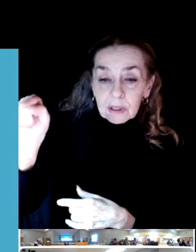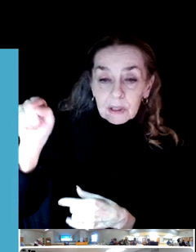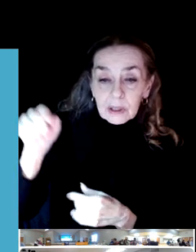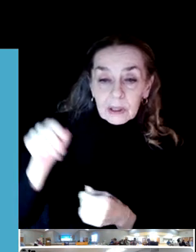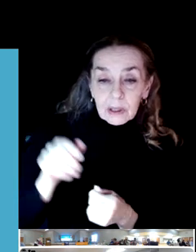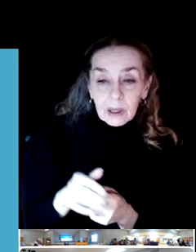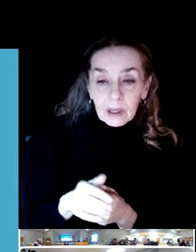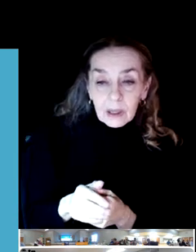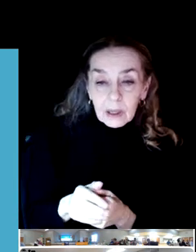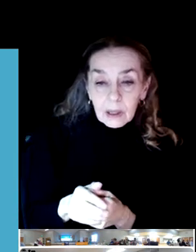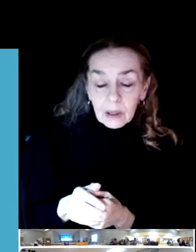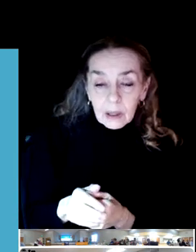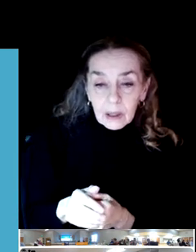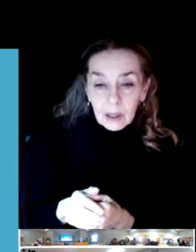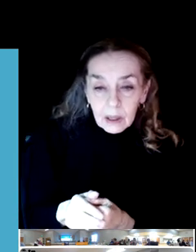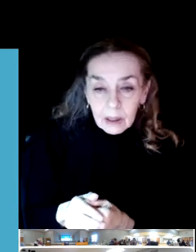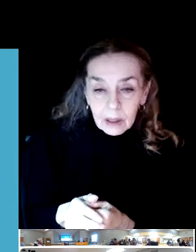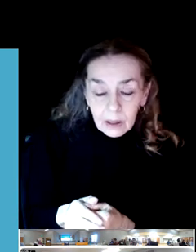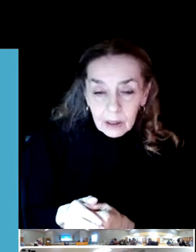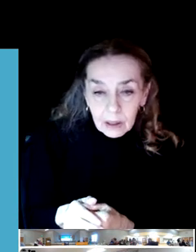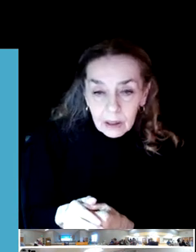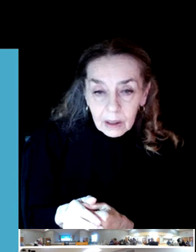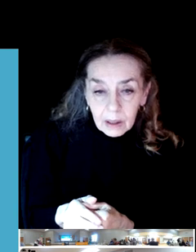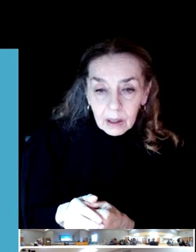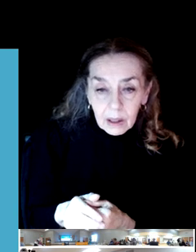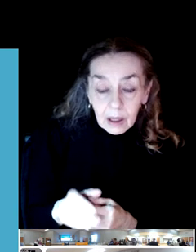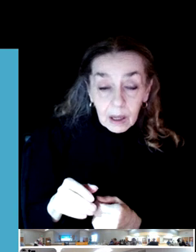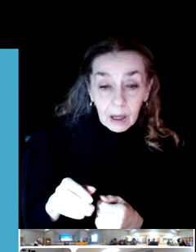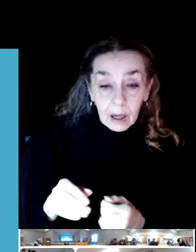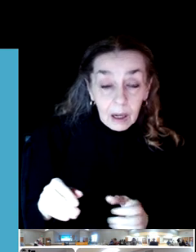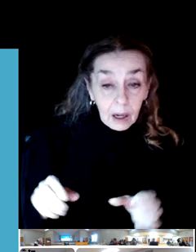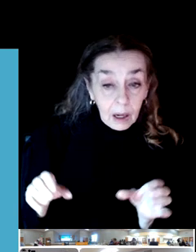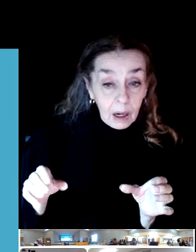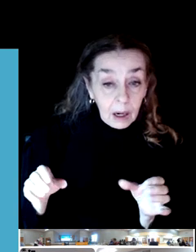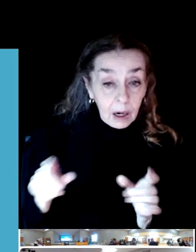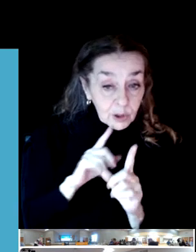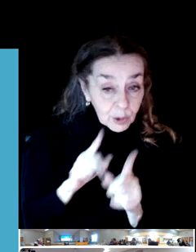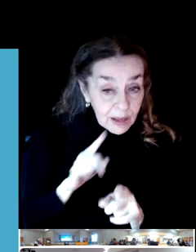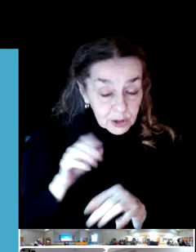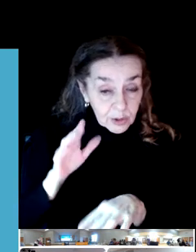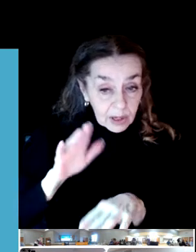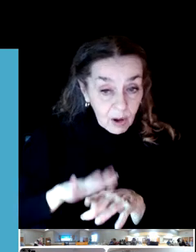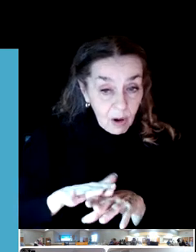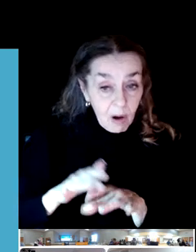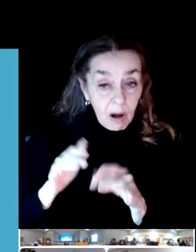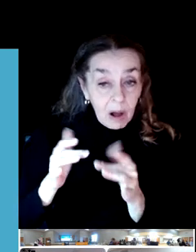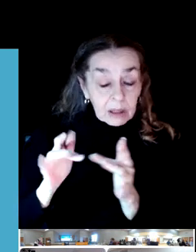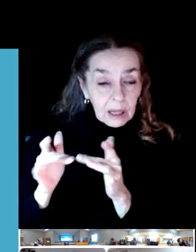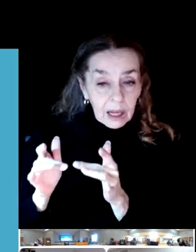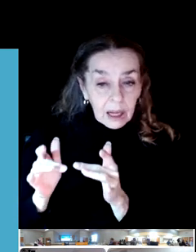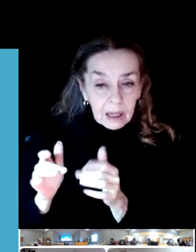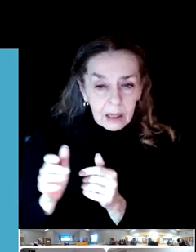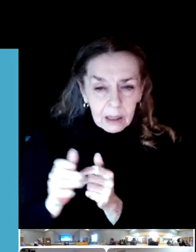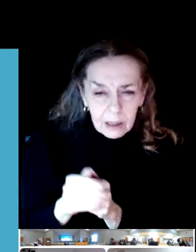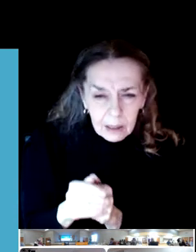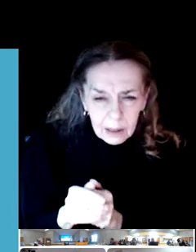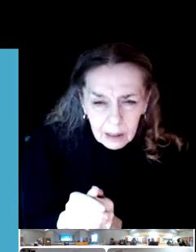on? Is there any opportunity to revamp them to be open styled site or the possibility of